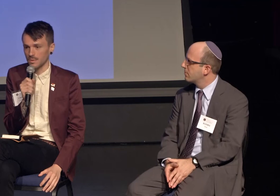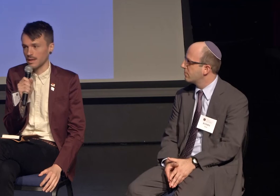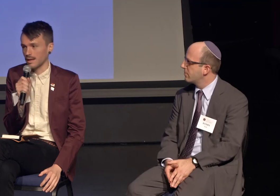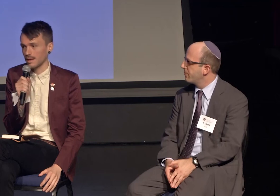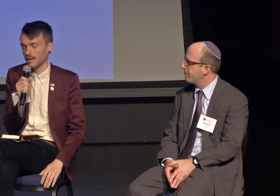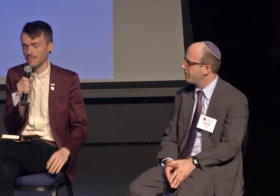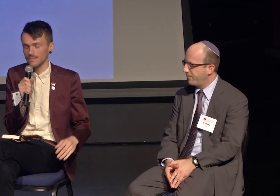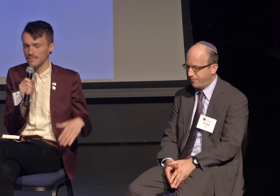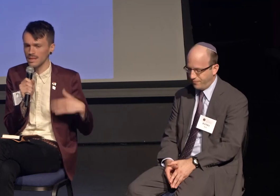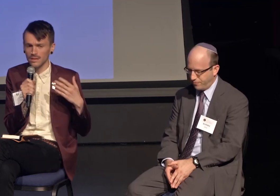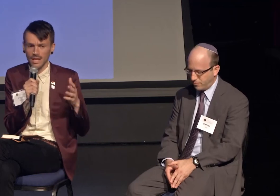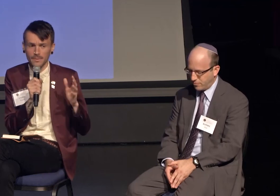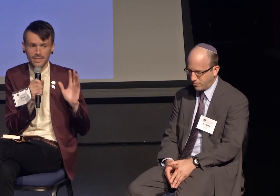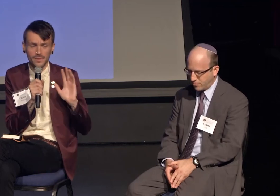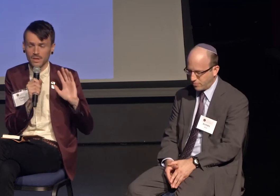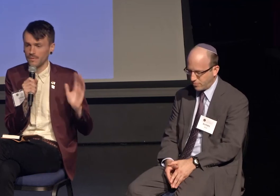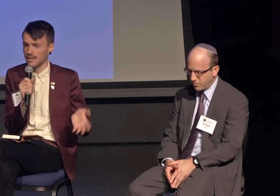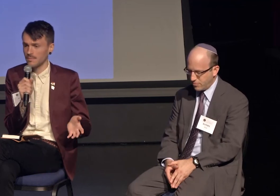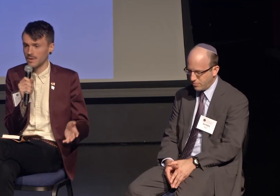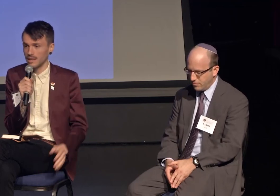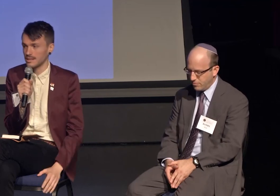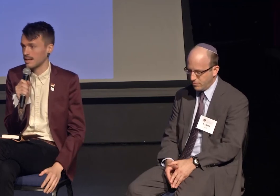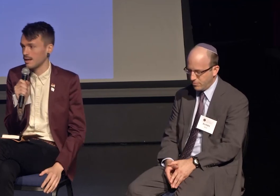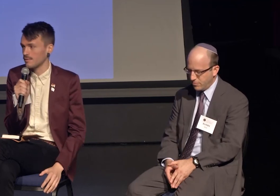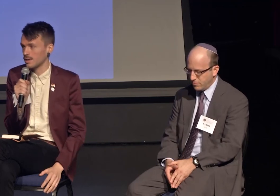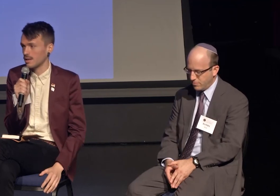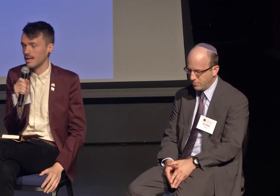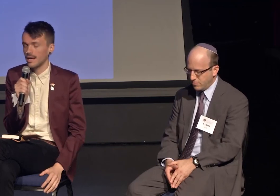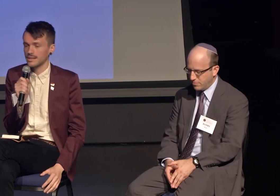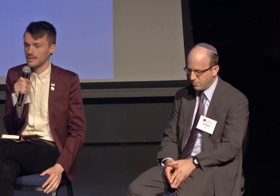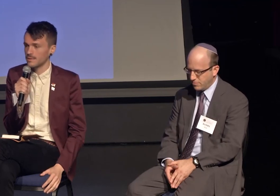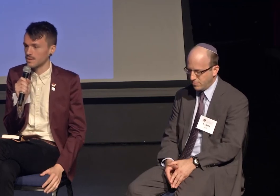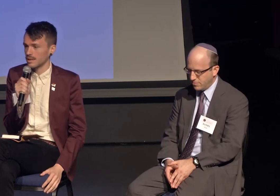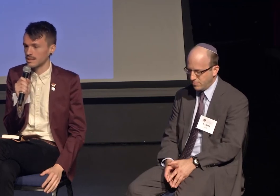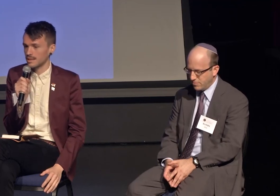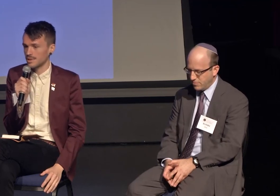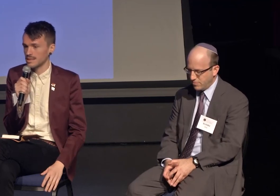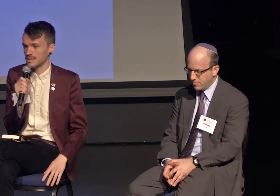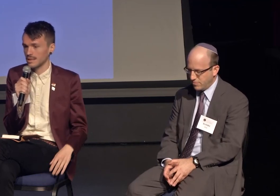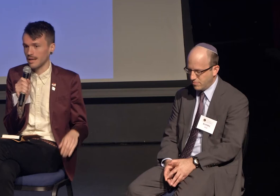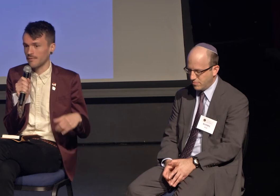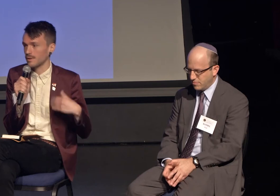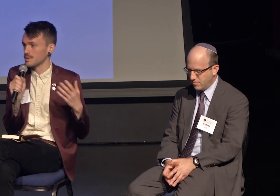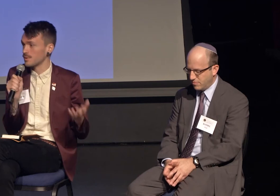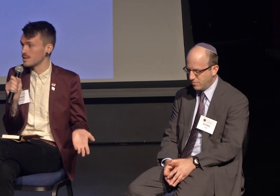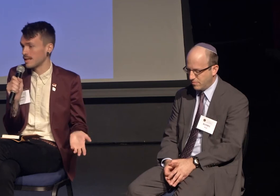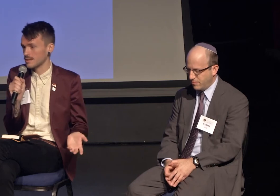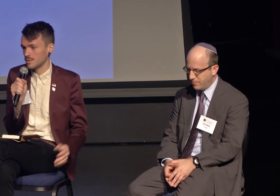working in collaboration with faith communities at Harvard and service organizations like Phillips Brooks House,